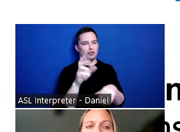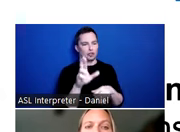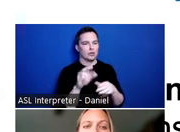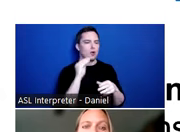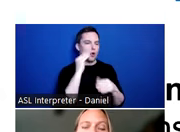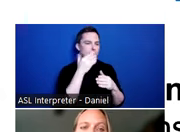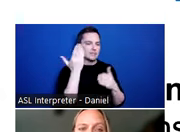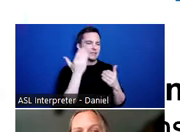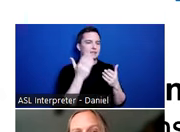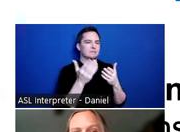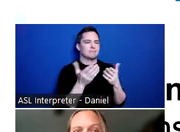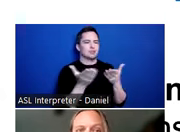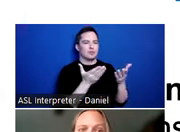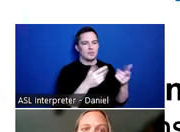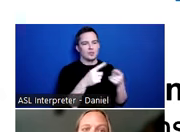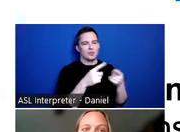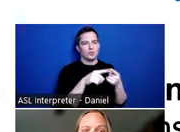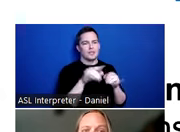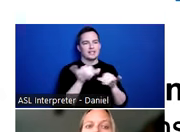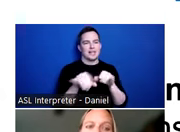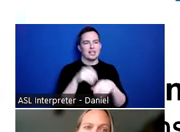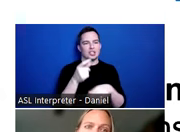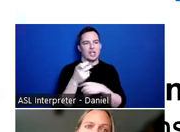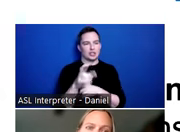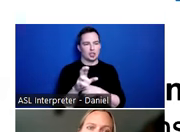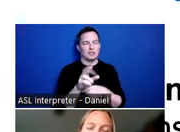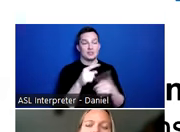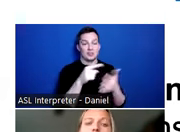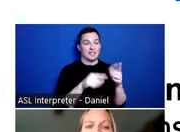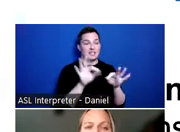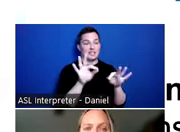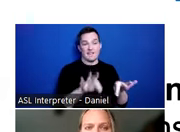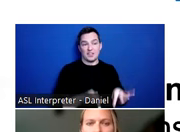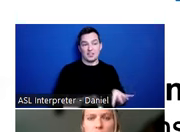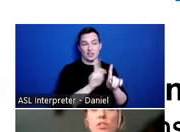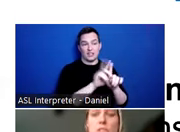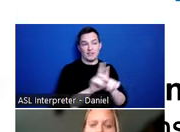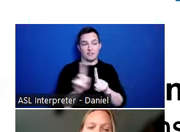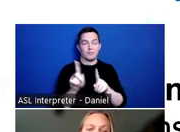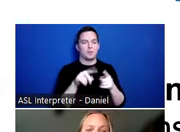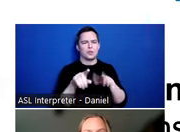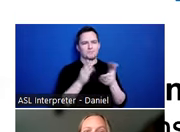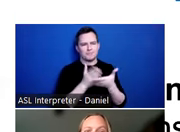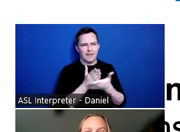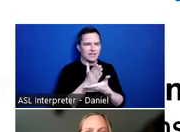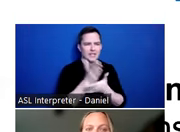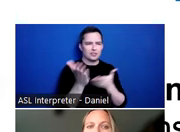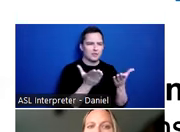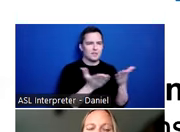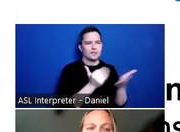that somebody does when they’re staying in a shelter. Those definitions are different. So when you’re navigating services for folks, it’s really important to document